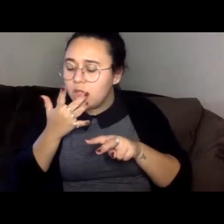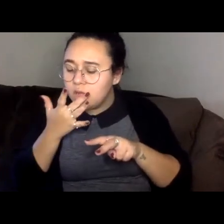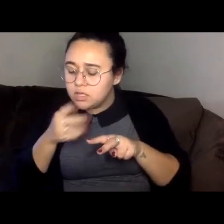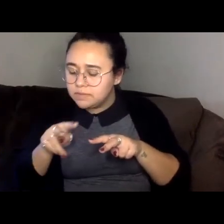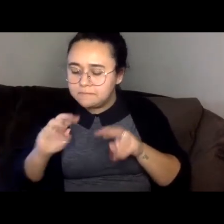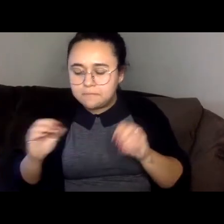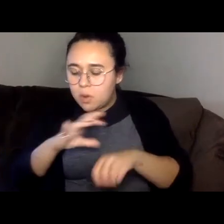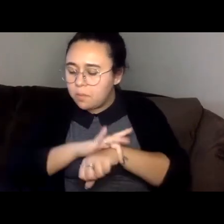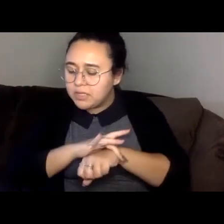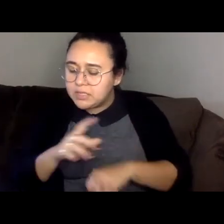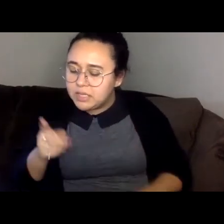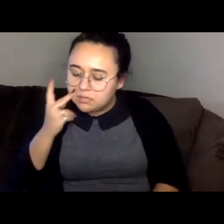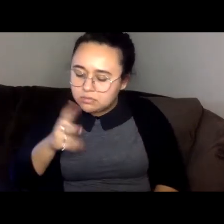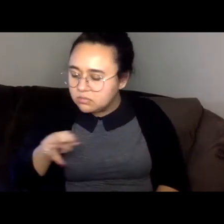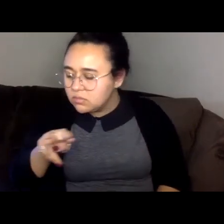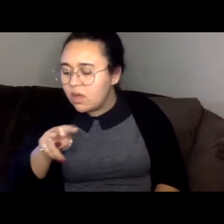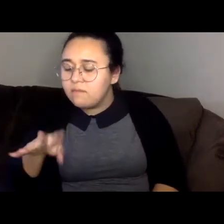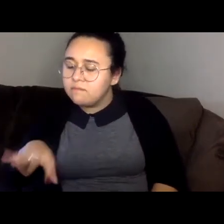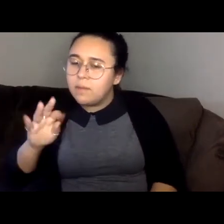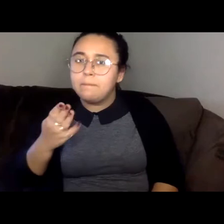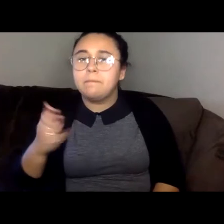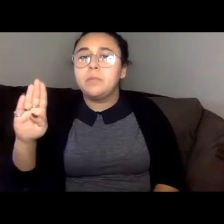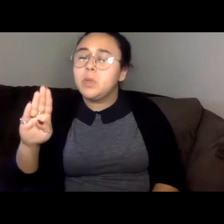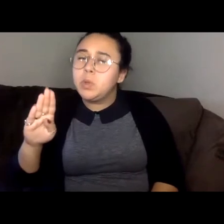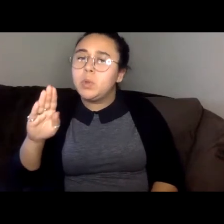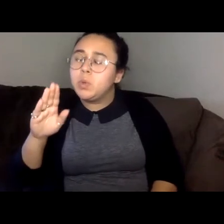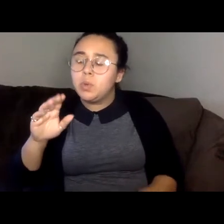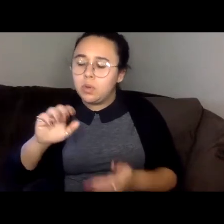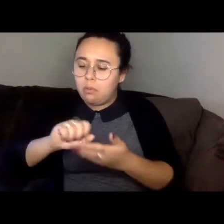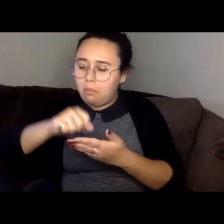a blue envelope, and it unfolds into a letter. Dear Occoquan.